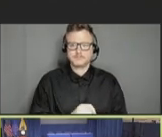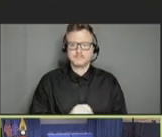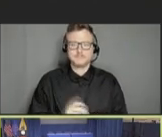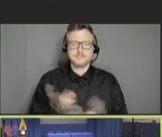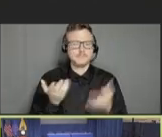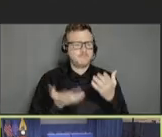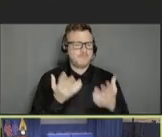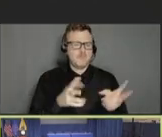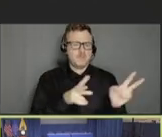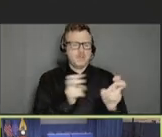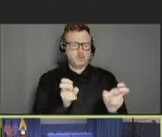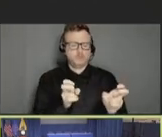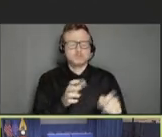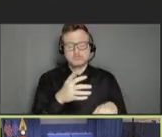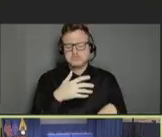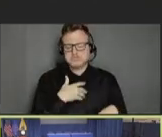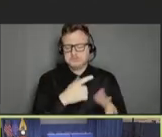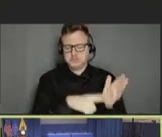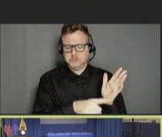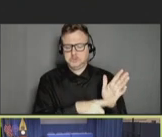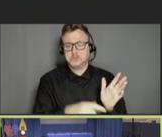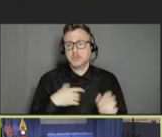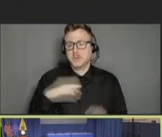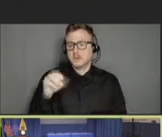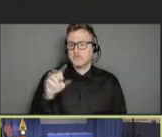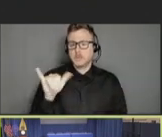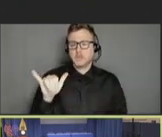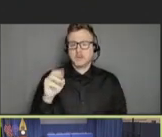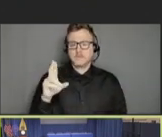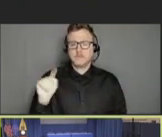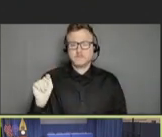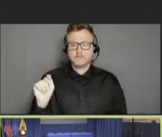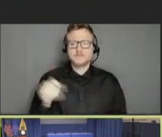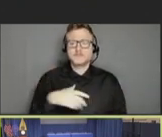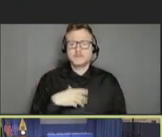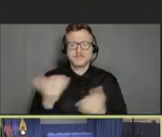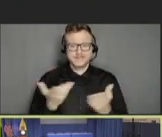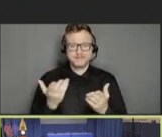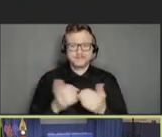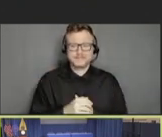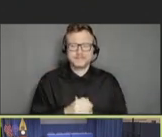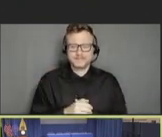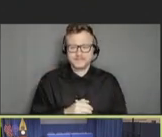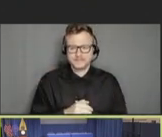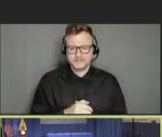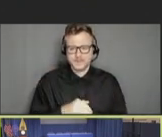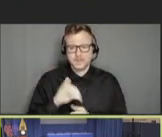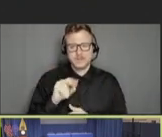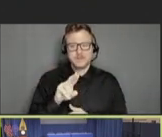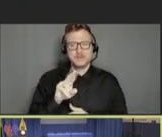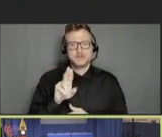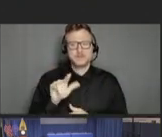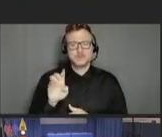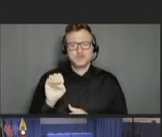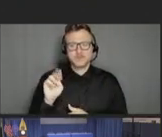check on that. Molly Howell? Molly Howell: Present. Ann Aikin: Good morning. Jewel Mullen?